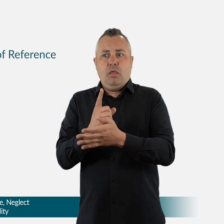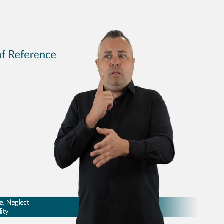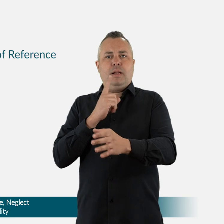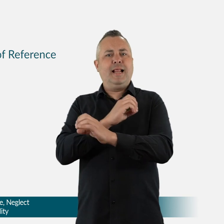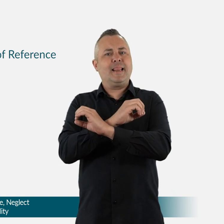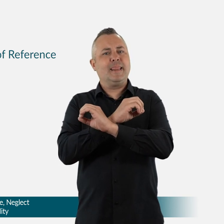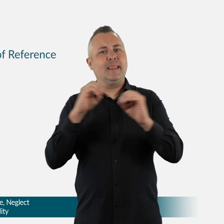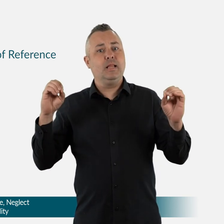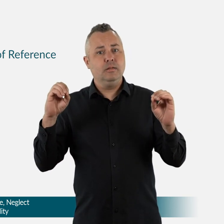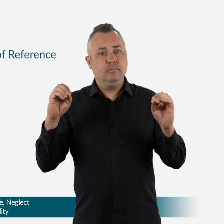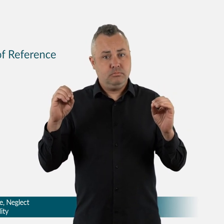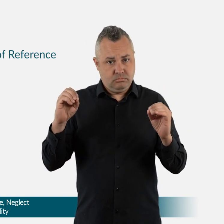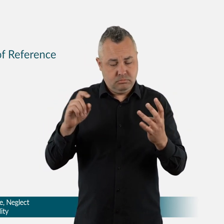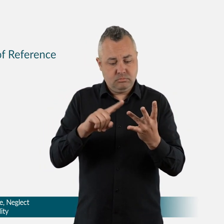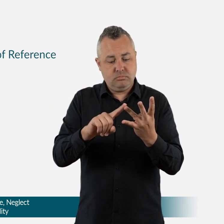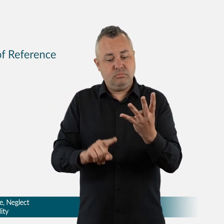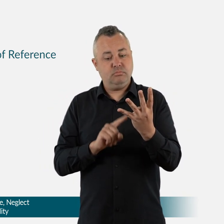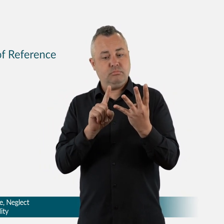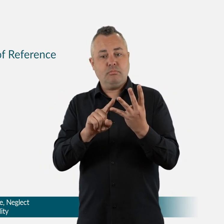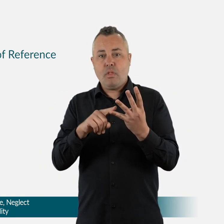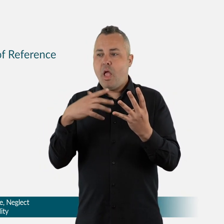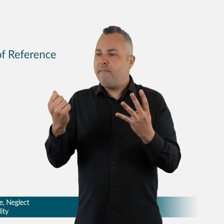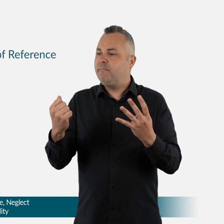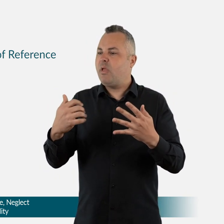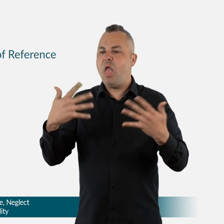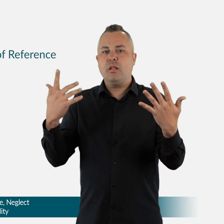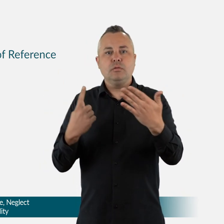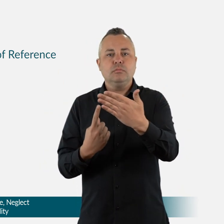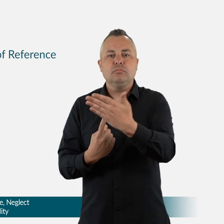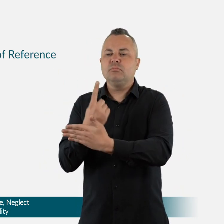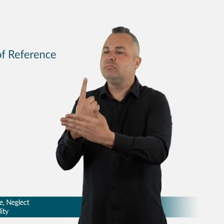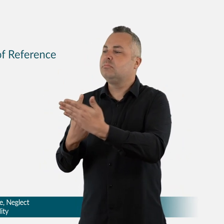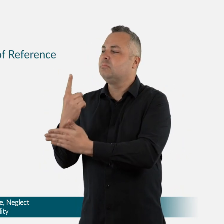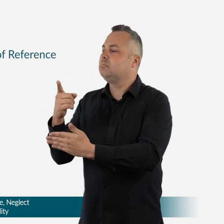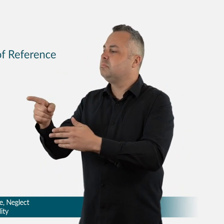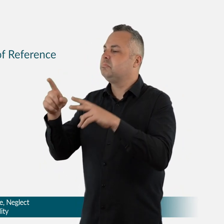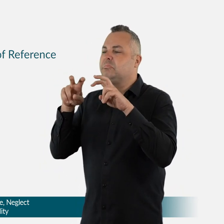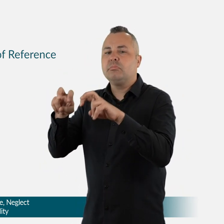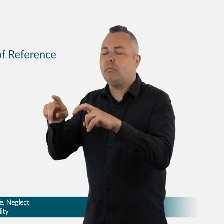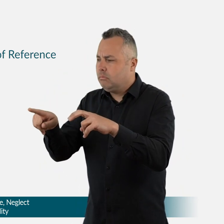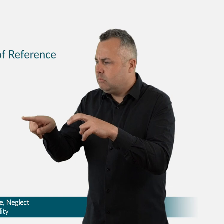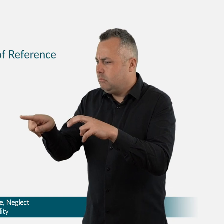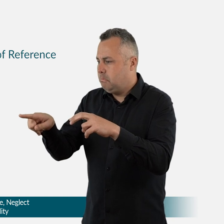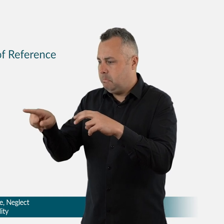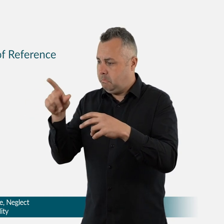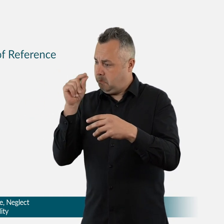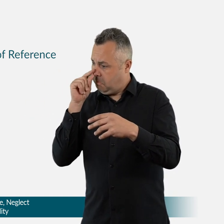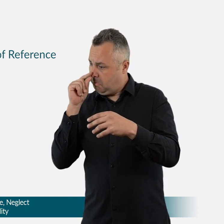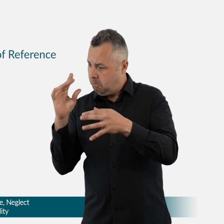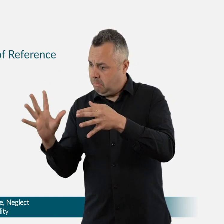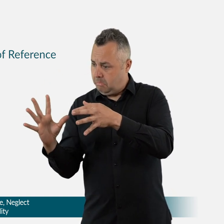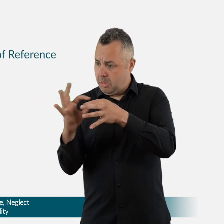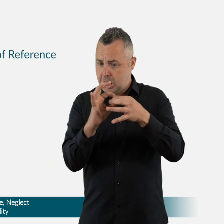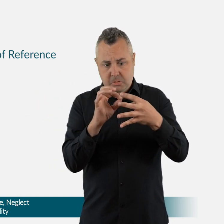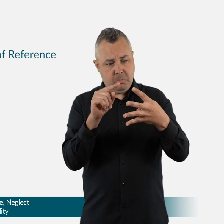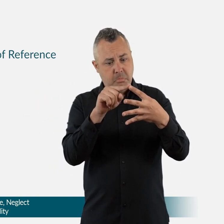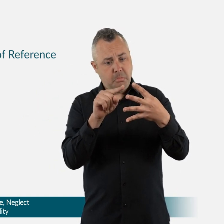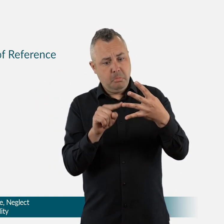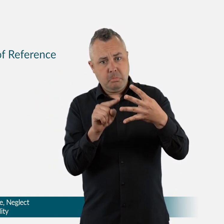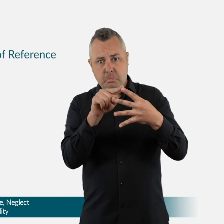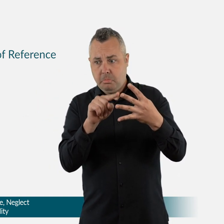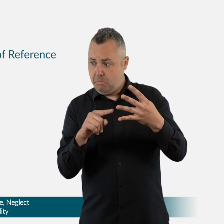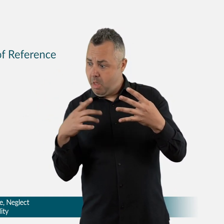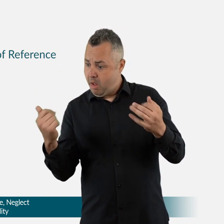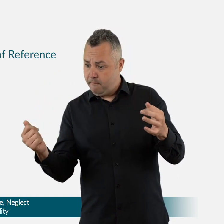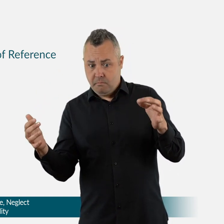The Government committed $527.9 million over five years for the Royal Commission